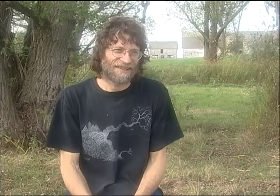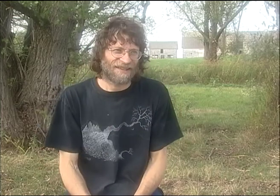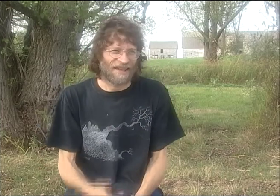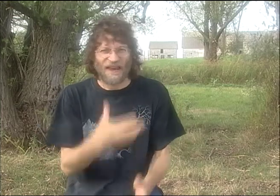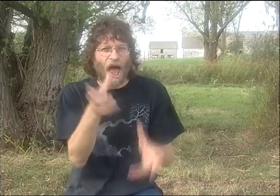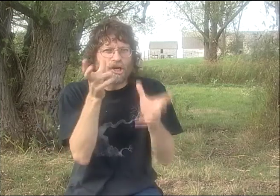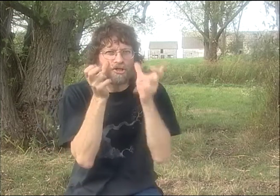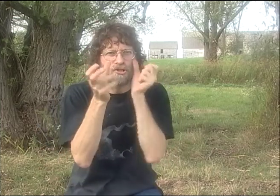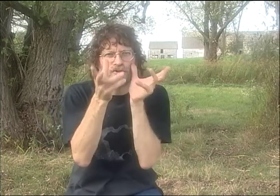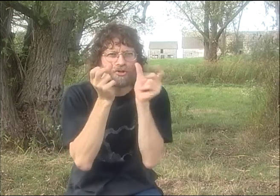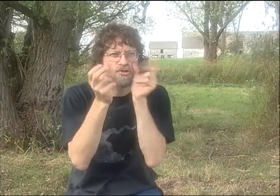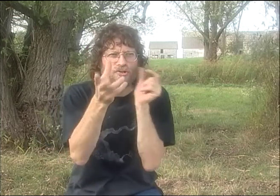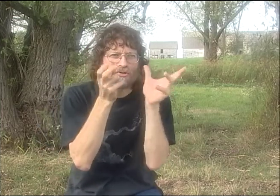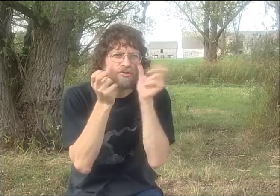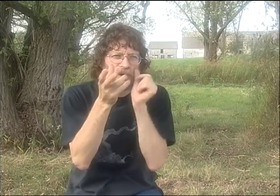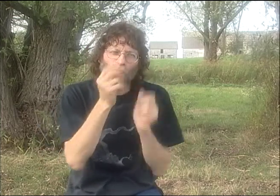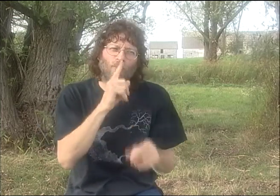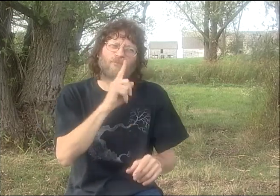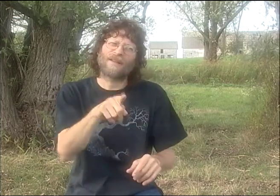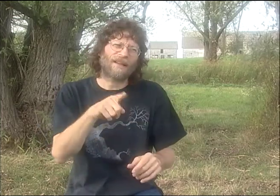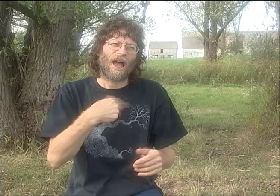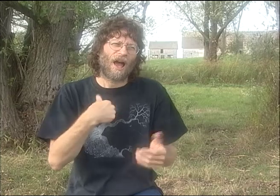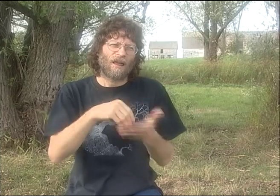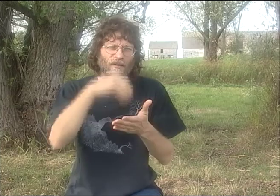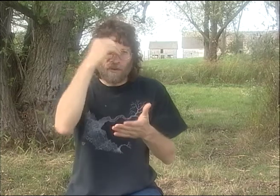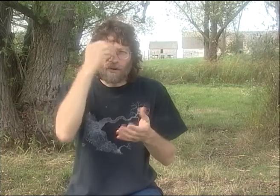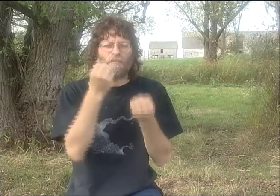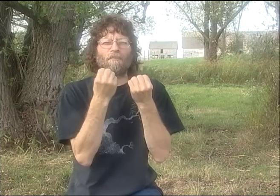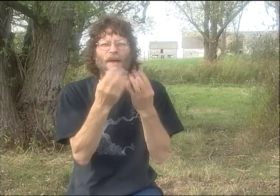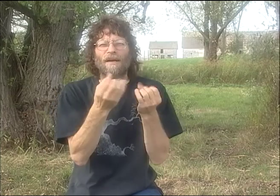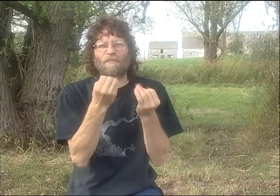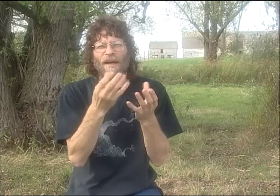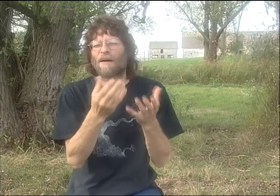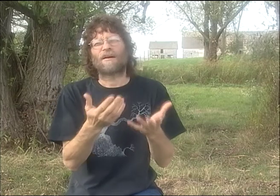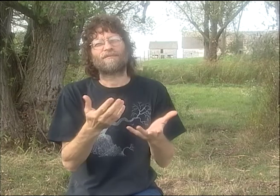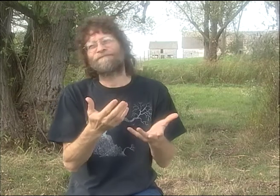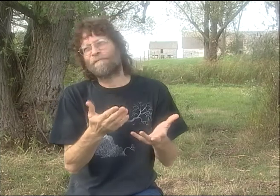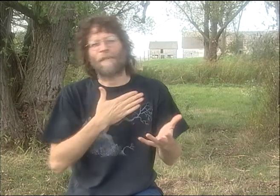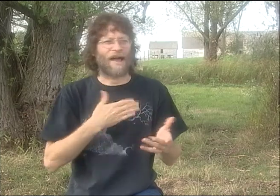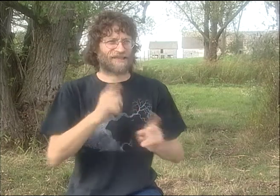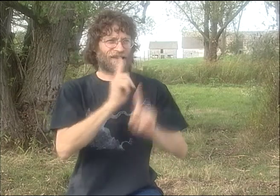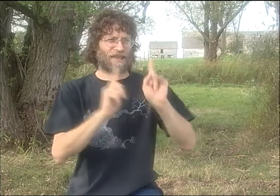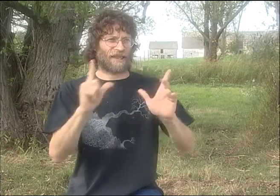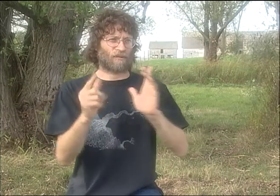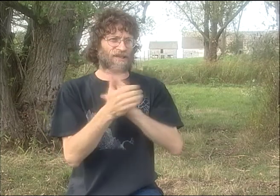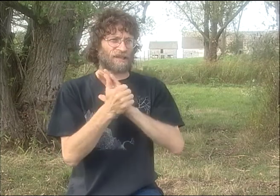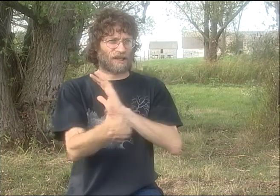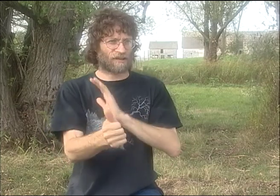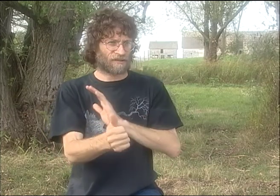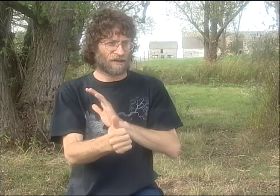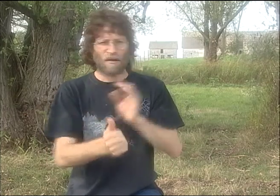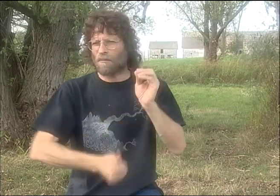AND WATCH EVERYBODY TALKING. IT WAS SO EXCITING. I JUST TOOK IT ALL IN, YOU KNOW? REALLY, I LEARNED SO MUCH.